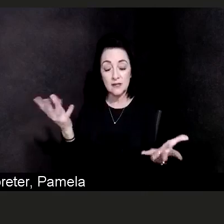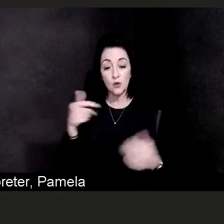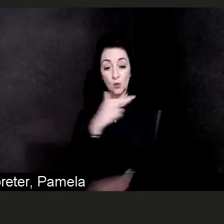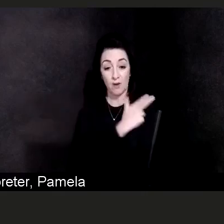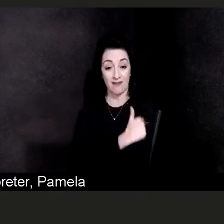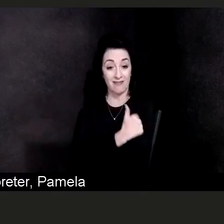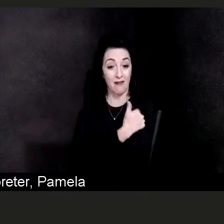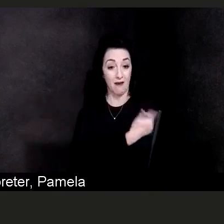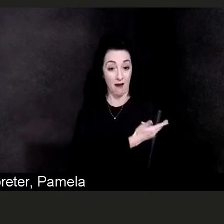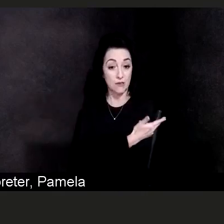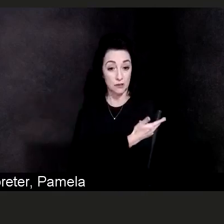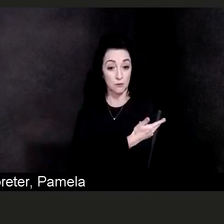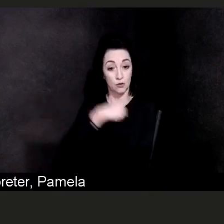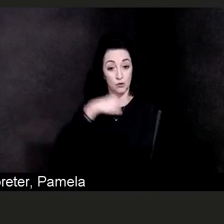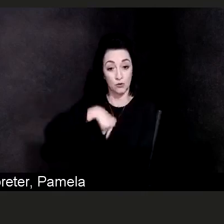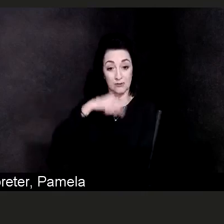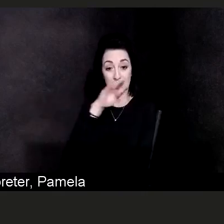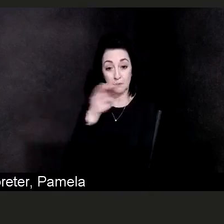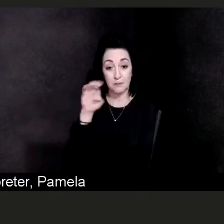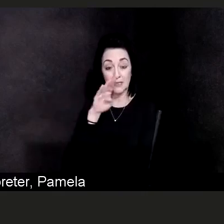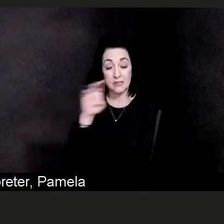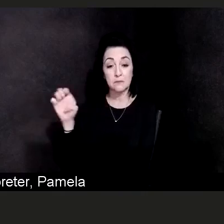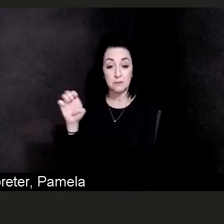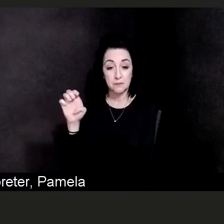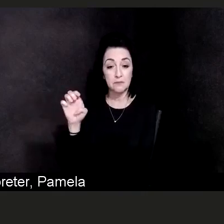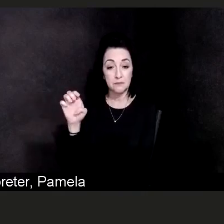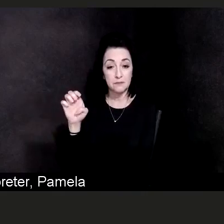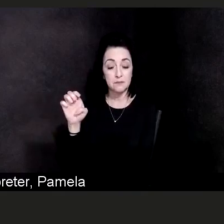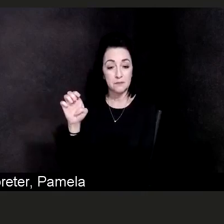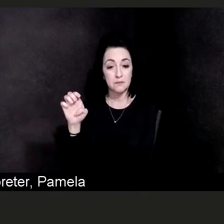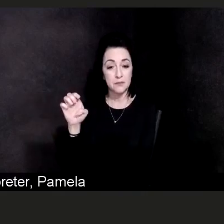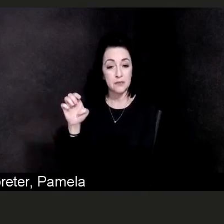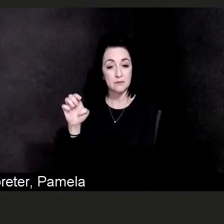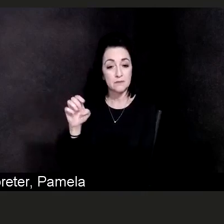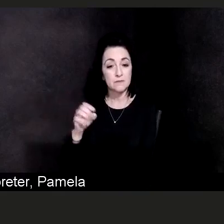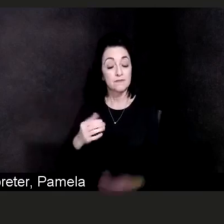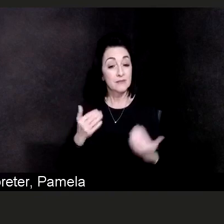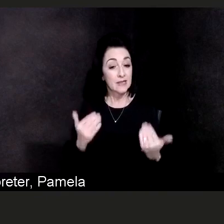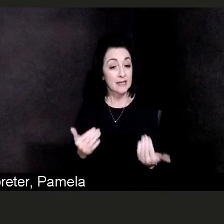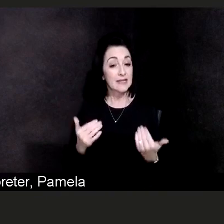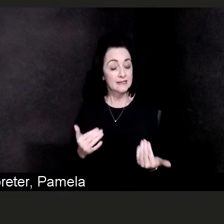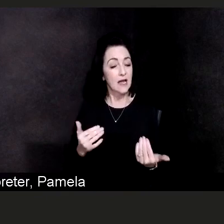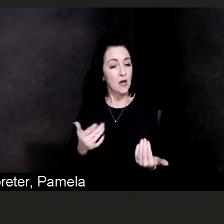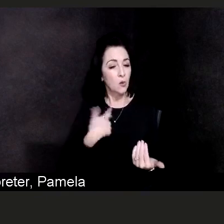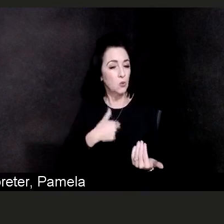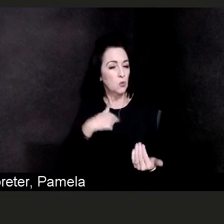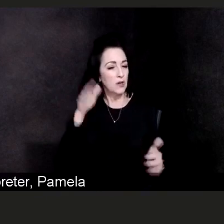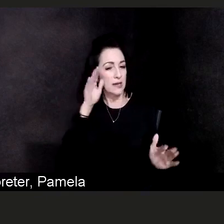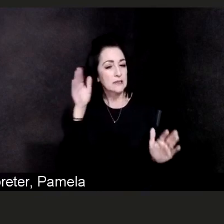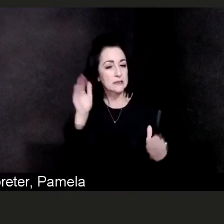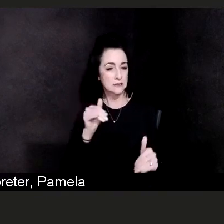we are facing actually the expected peak of patients following Christmas and New Year.